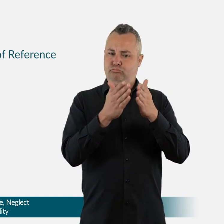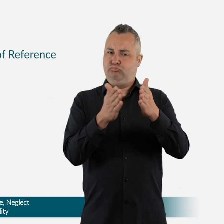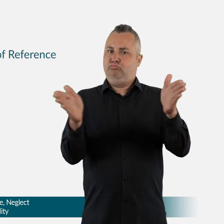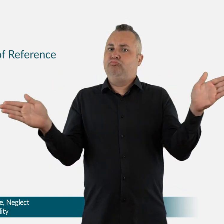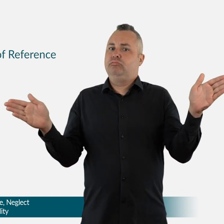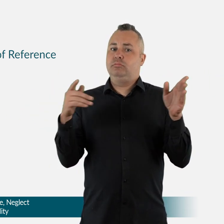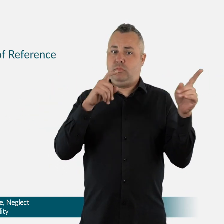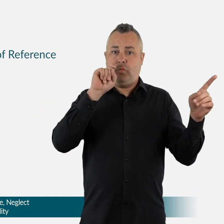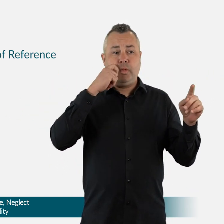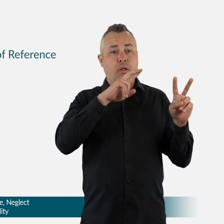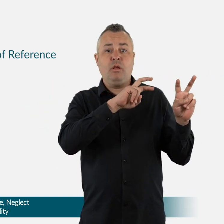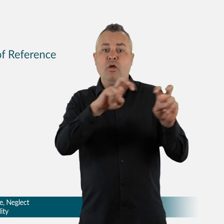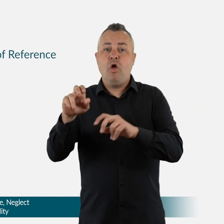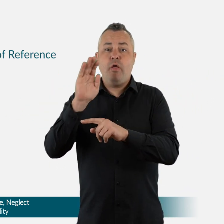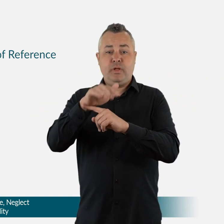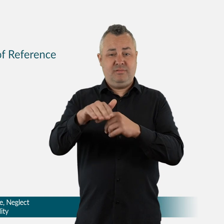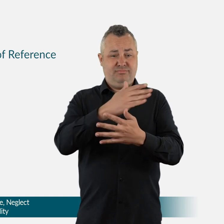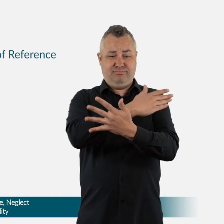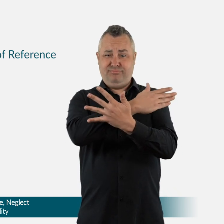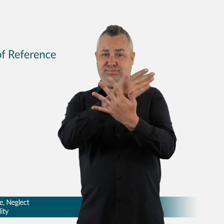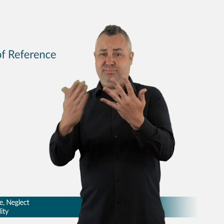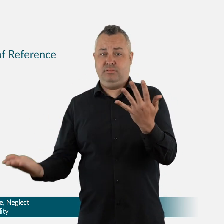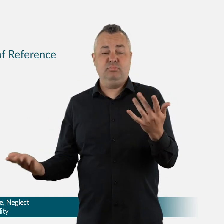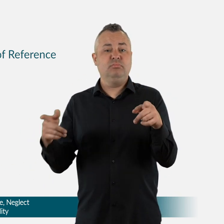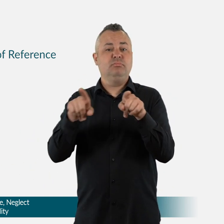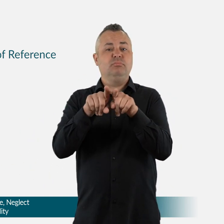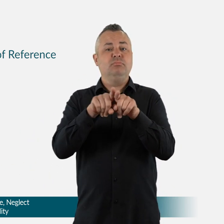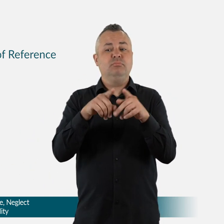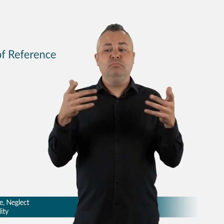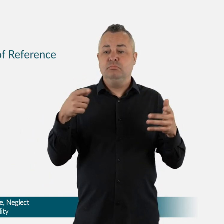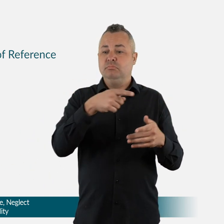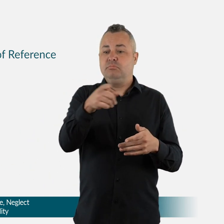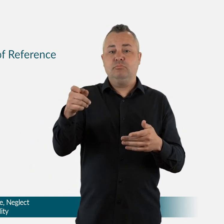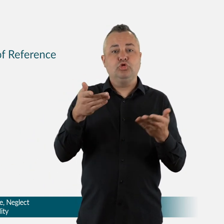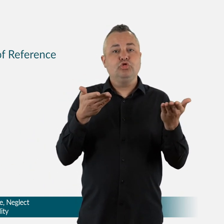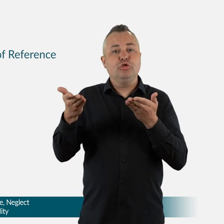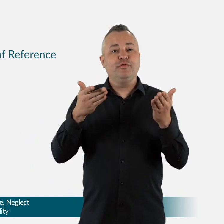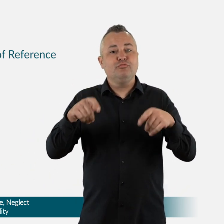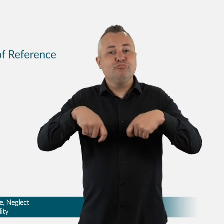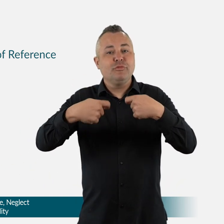This includes funding to provide support for people to participate in the Royal Commission.